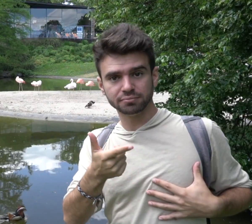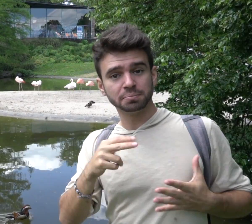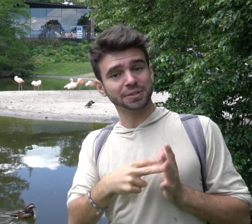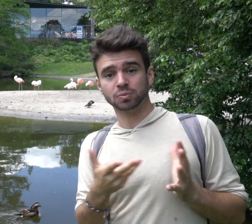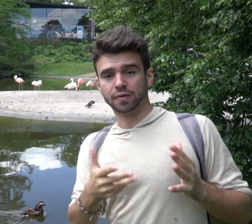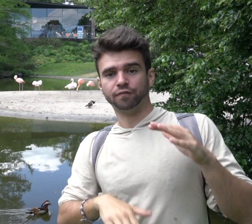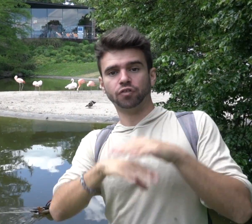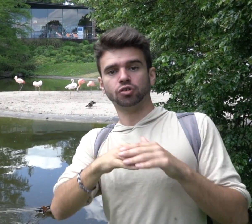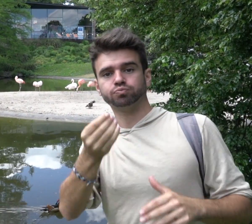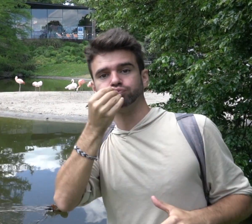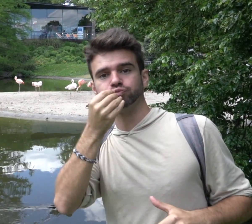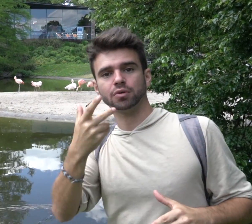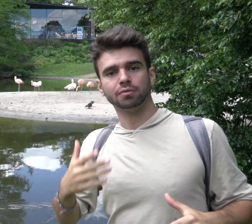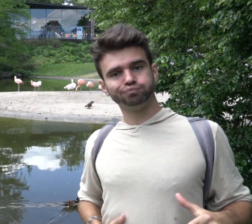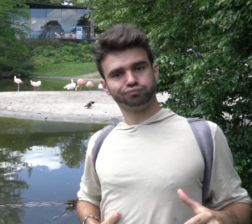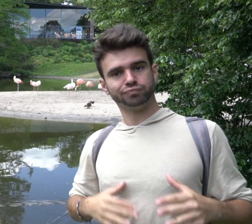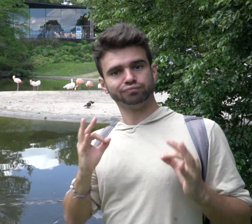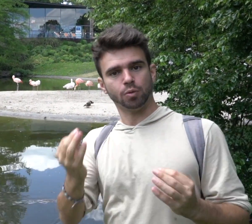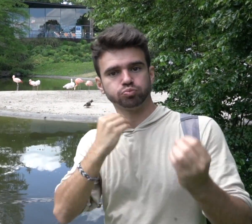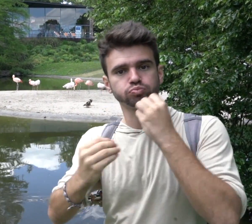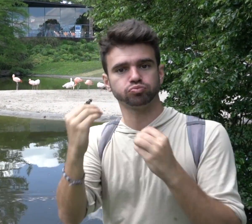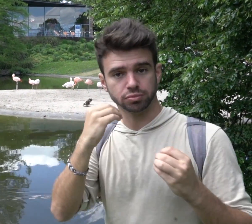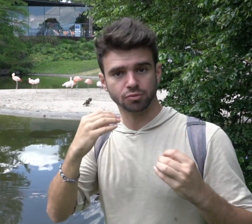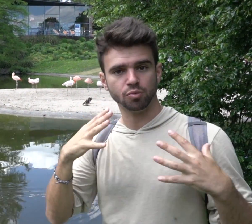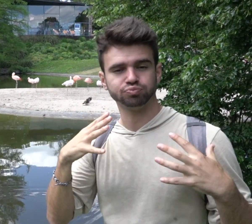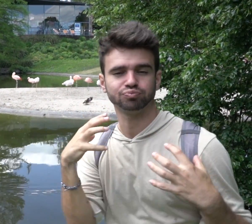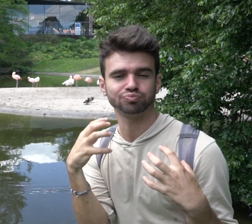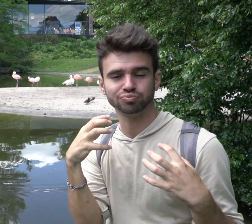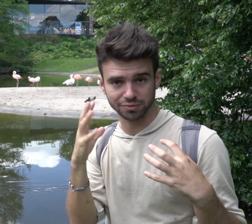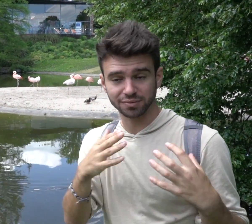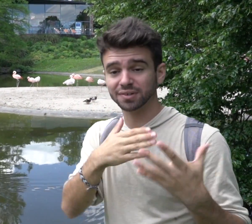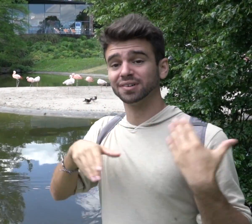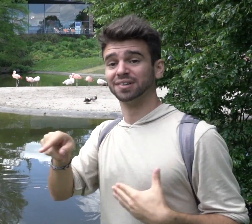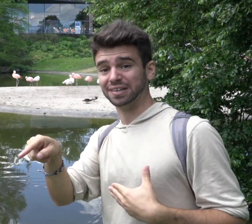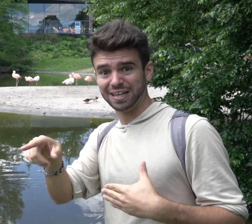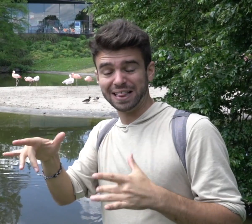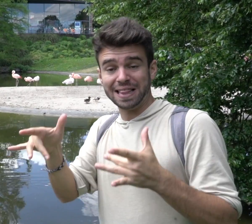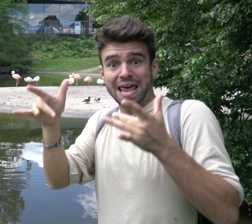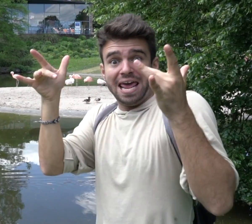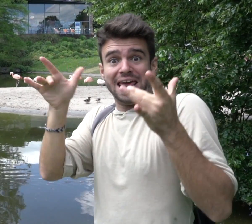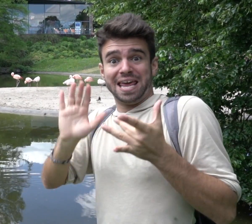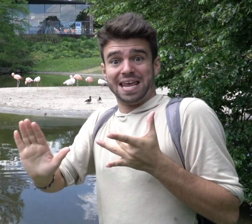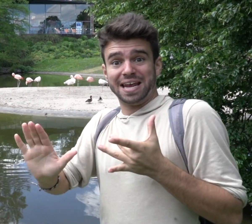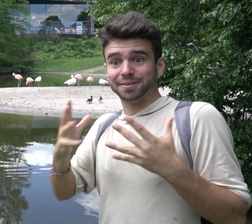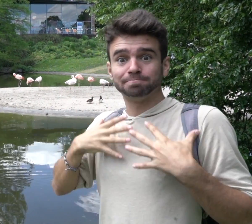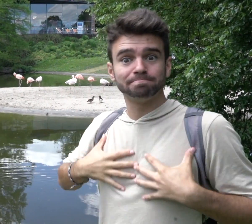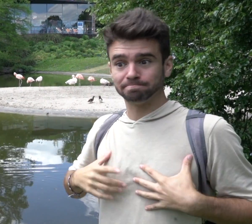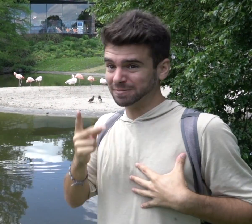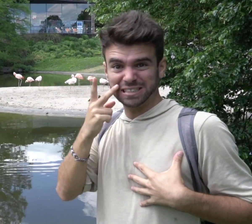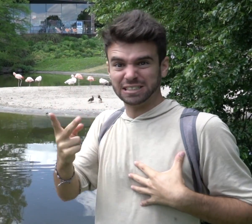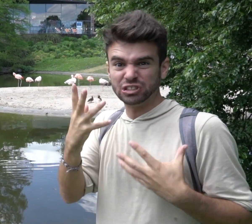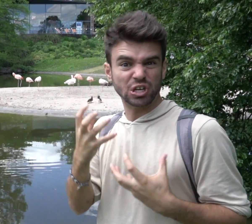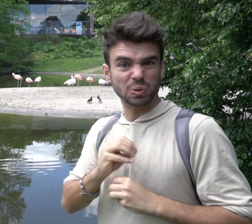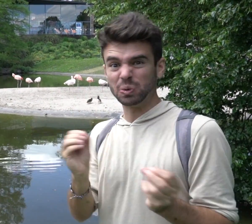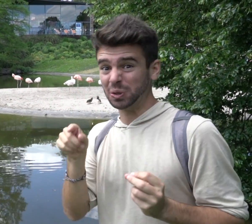When you see a dark (brightest) pink flamingo, thus the bright colour shows that a particular flamingo is strong and good at consuming food resources. While the other flamingo has a light (lack) pink,